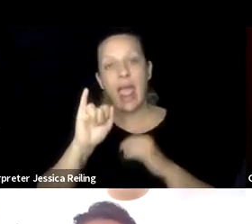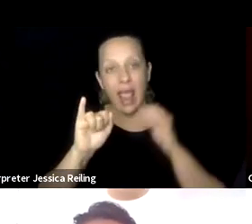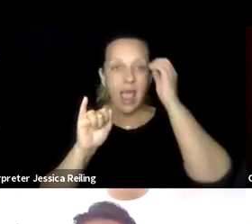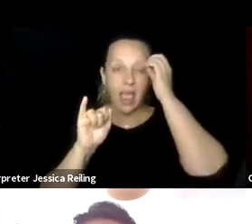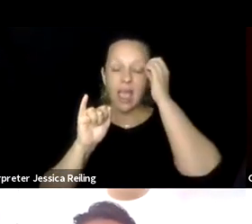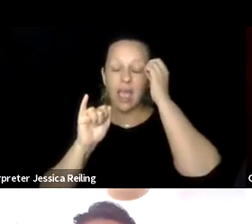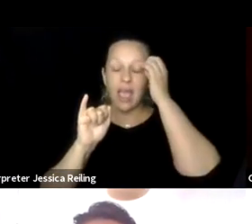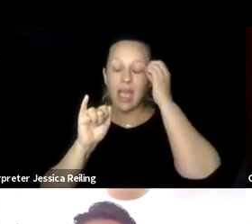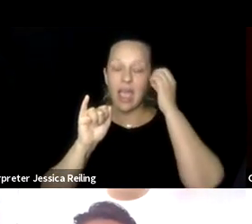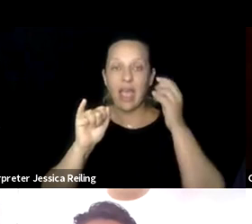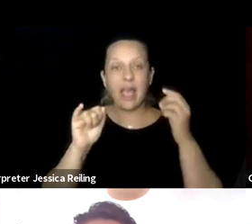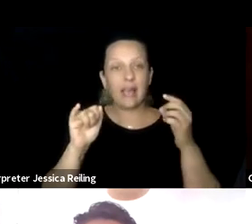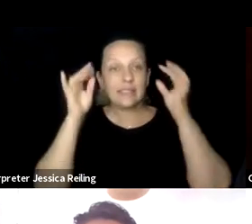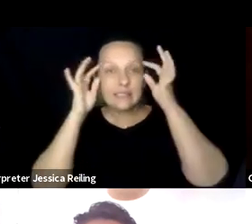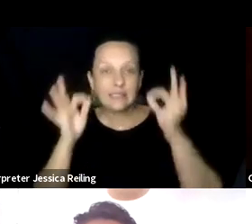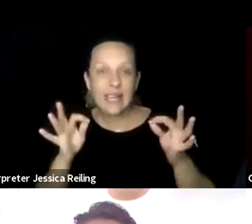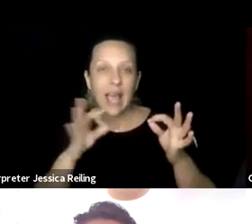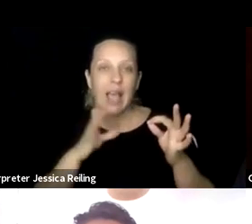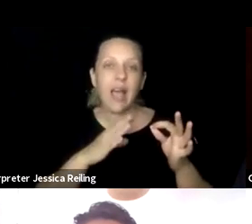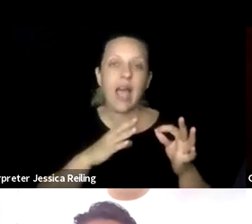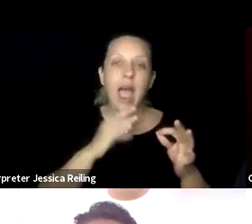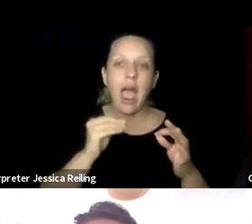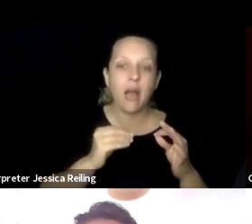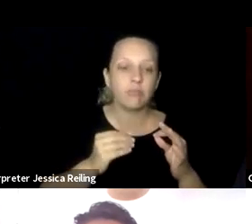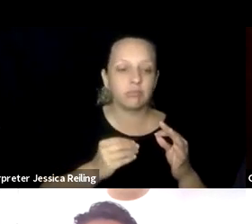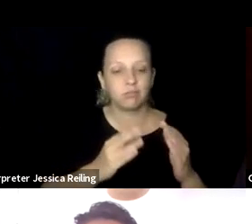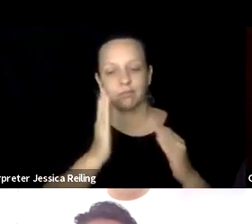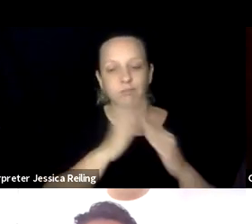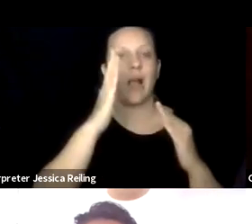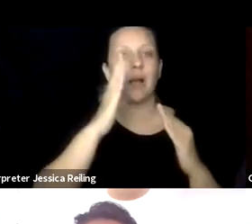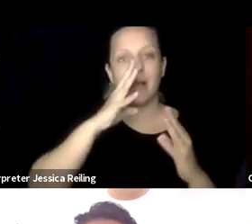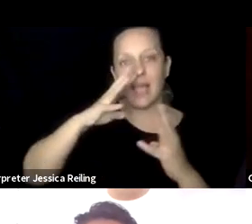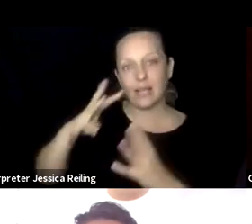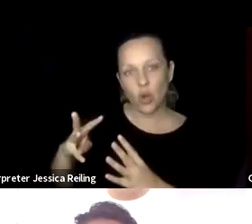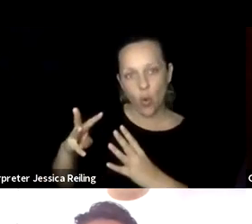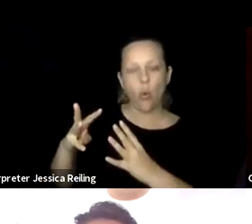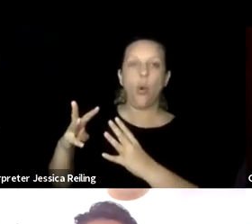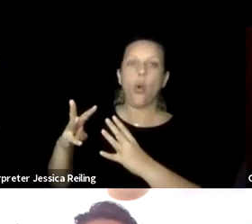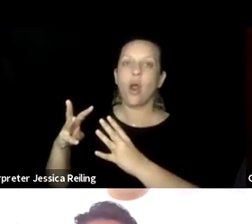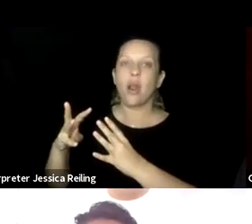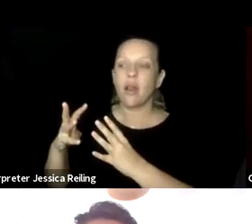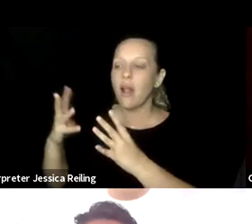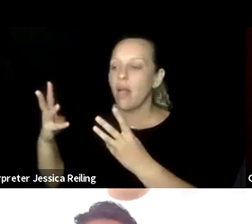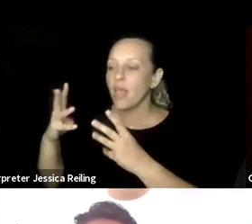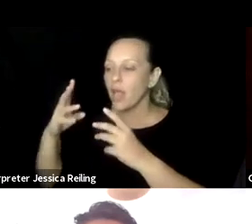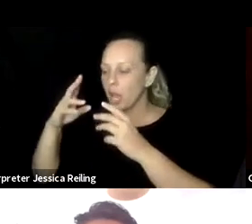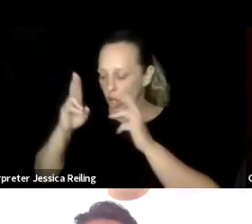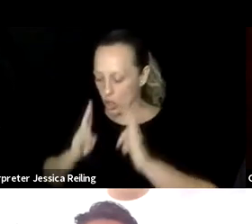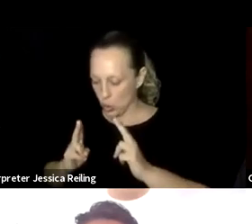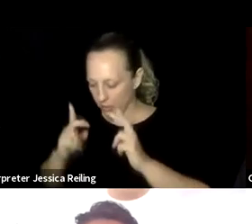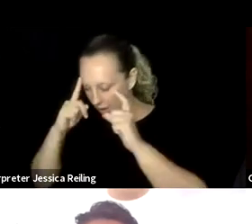accelerates human disparities. Like human decision processes, AI automated decisions and optimization